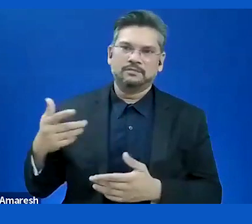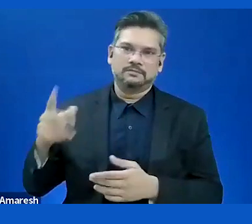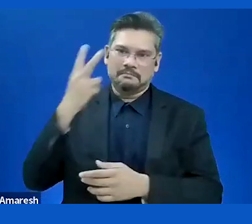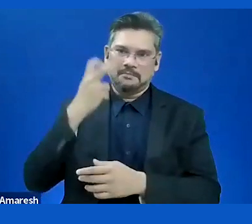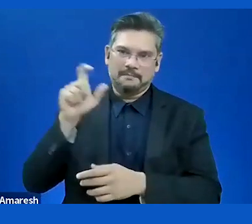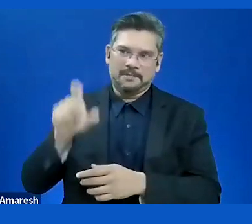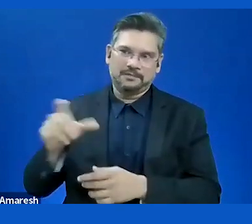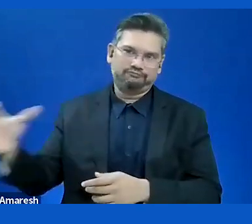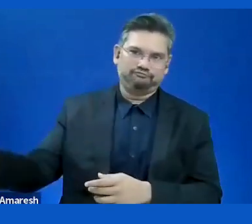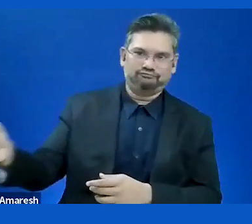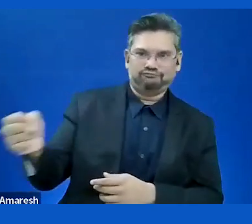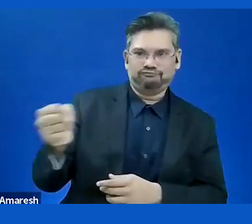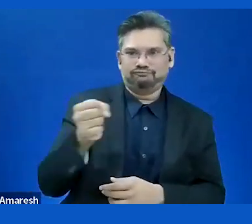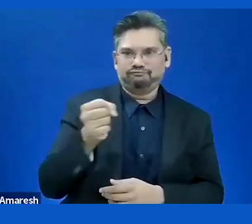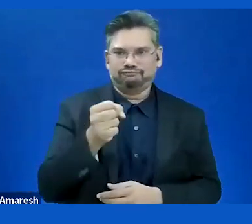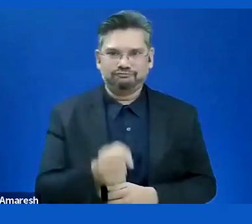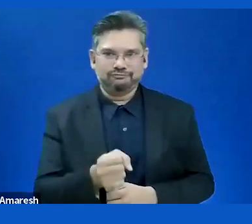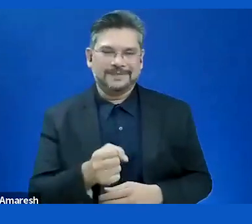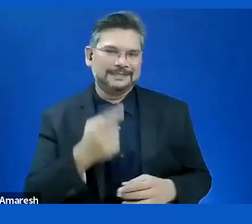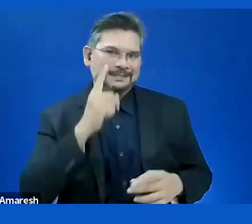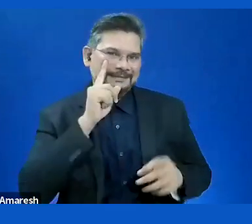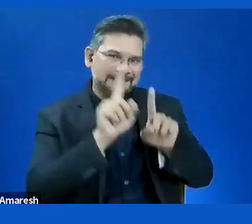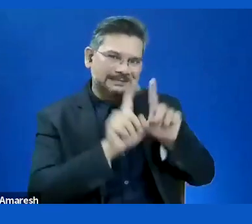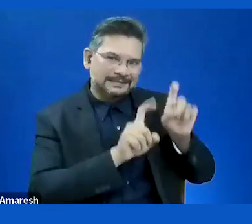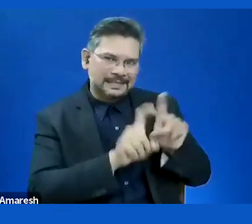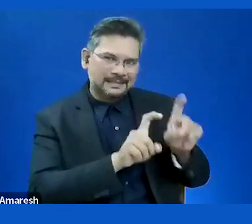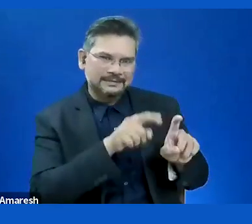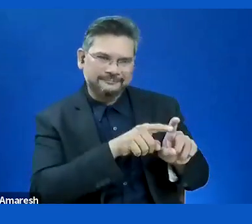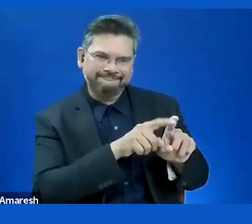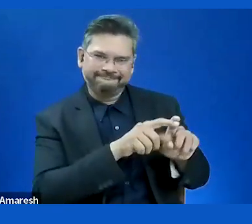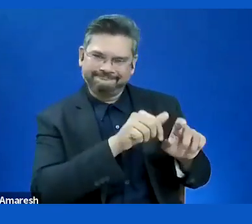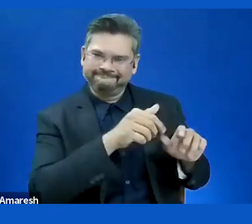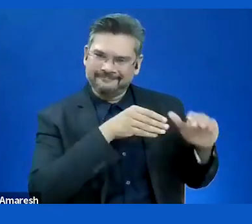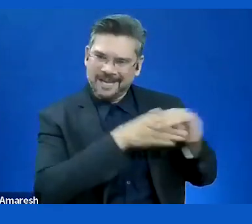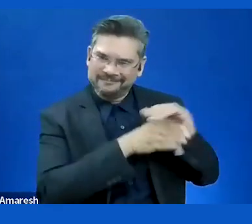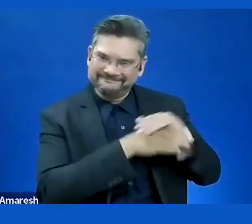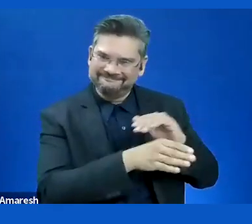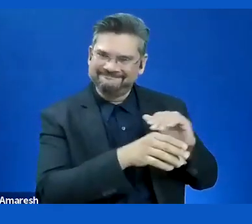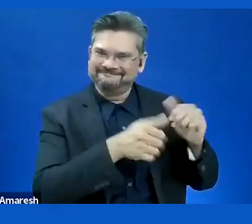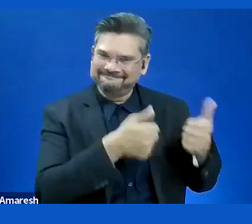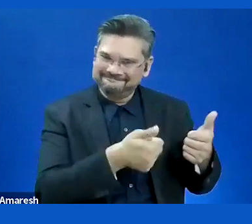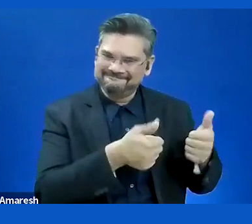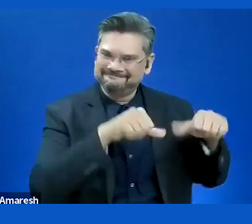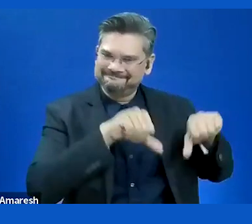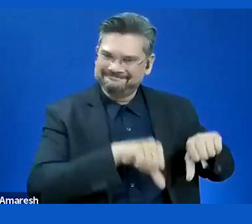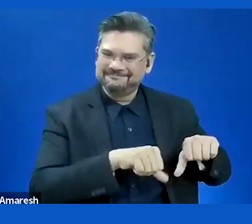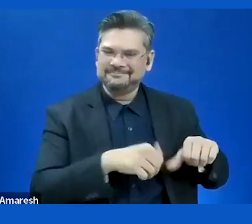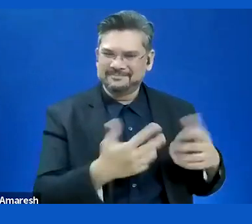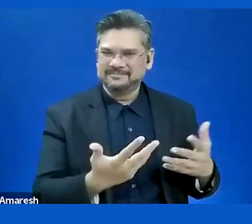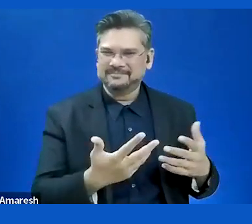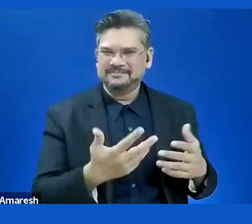the most common thing related accessibility. And most user group that is covered well in